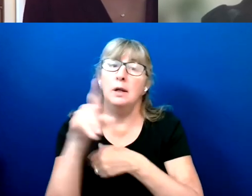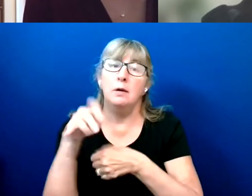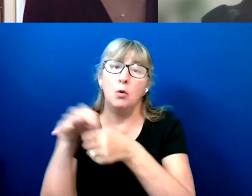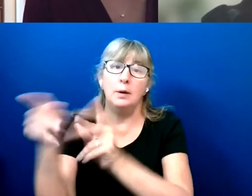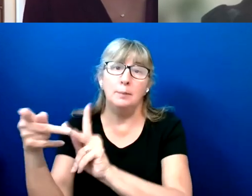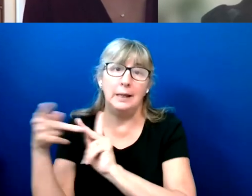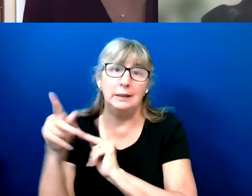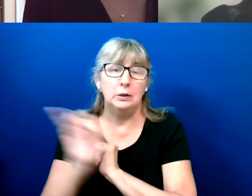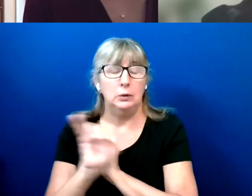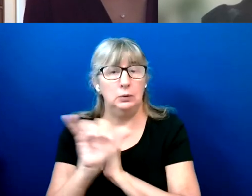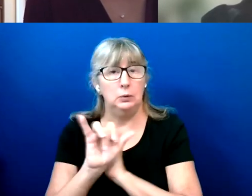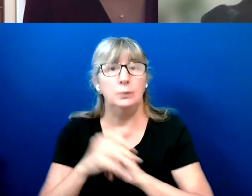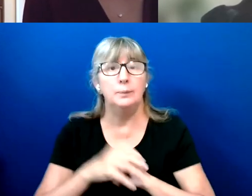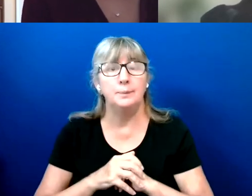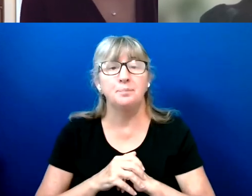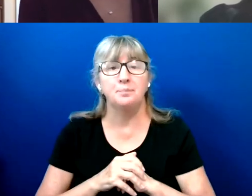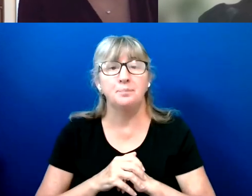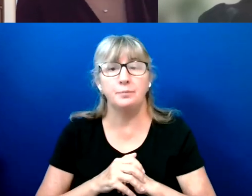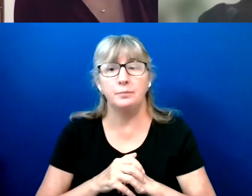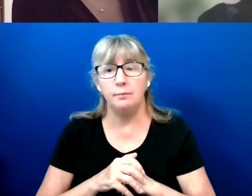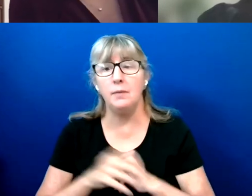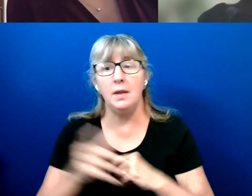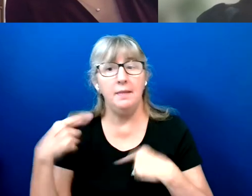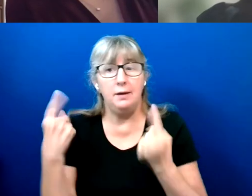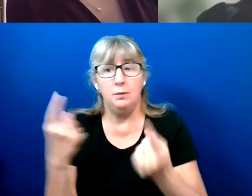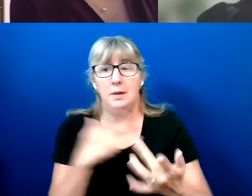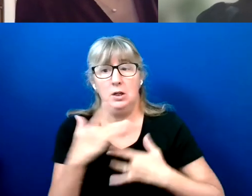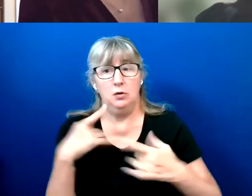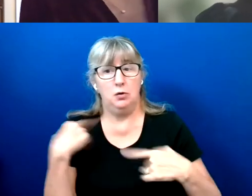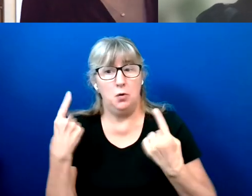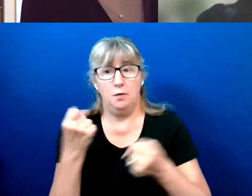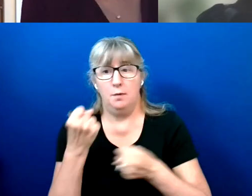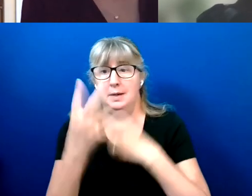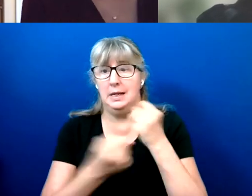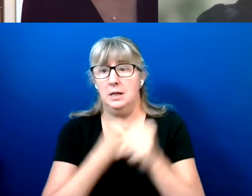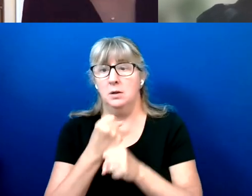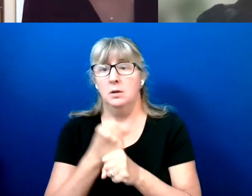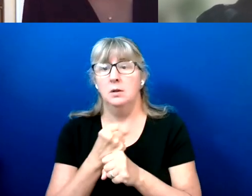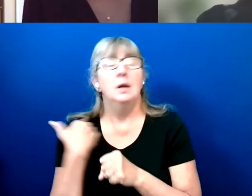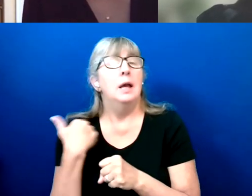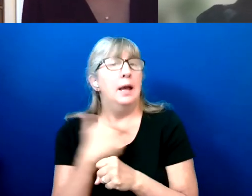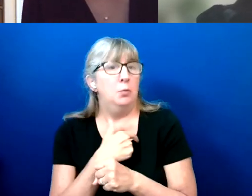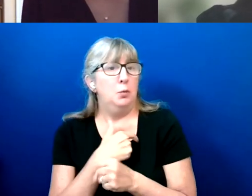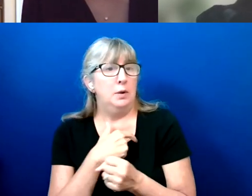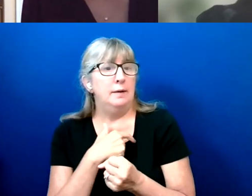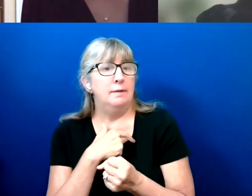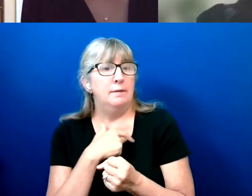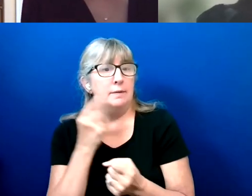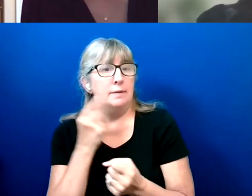That has been a concern over the years. And we did find that fewer people experienced difficulties in polling places.